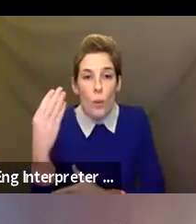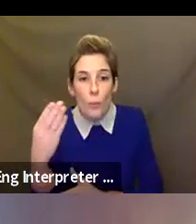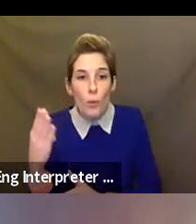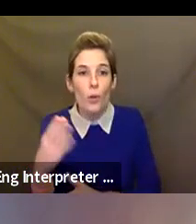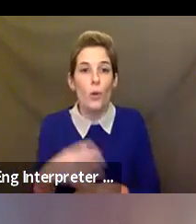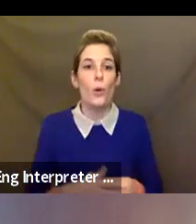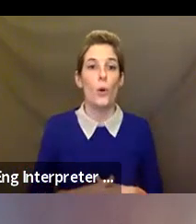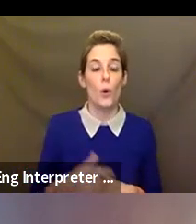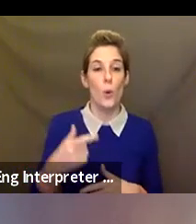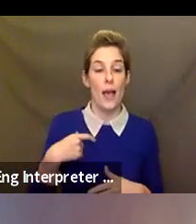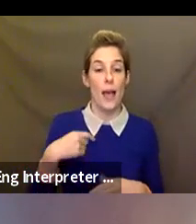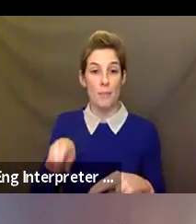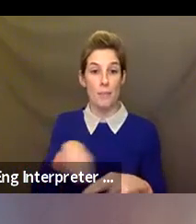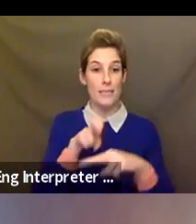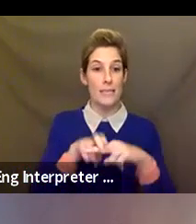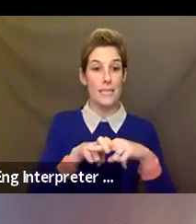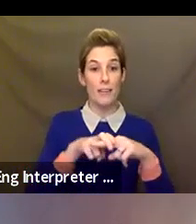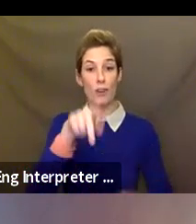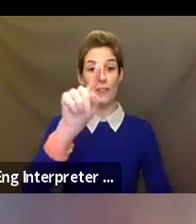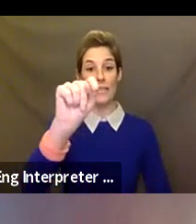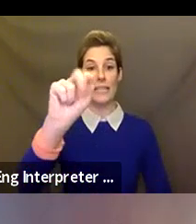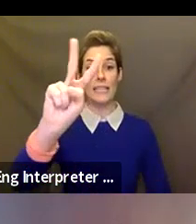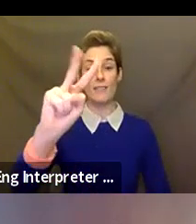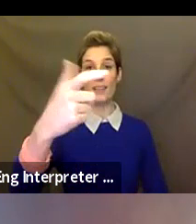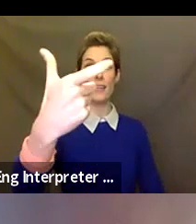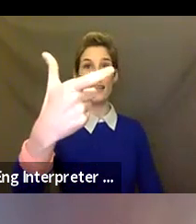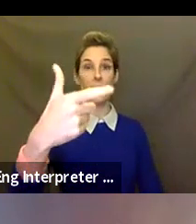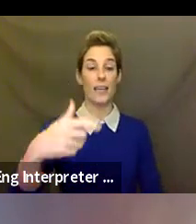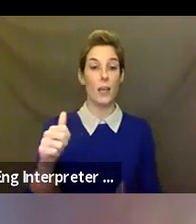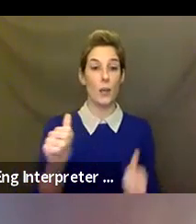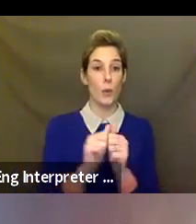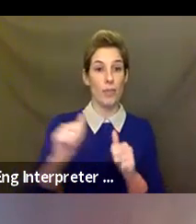my living room in front of television and a teal wall. So,